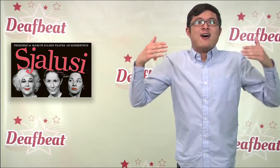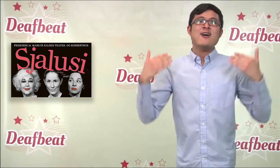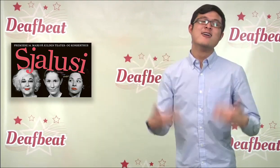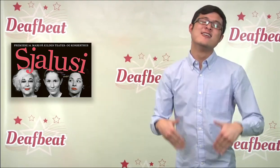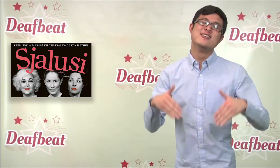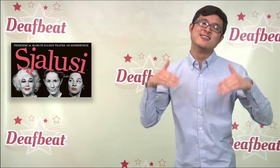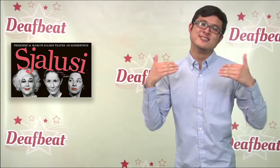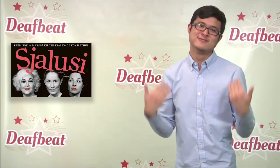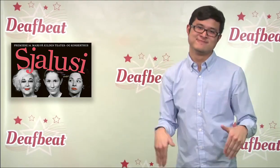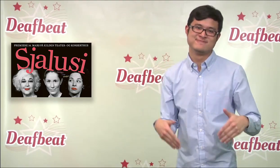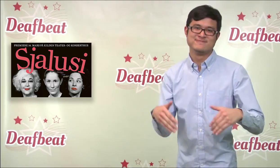successful.